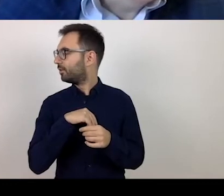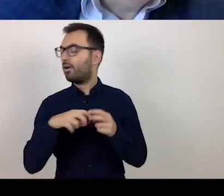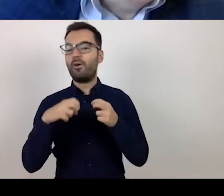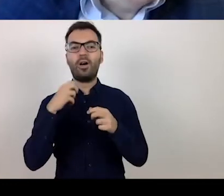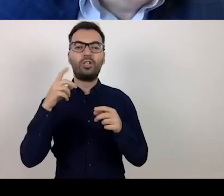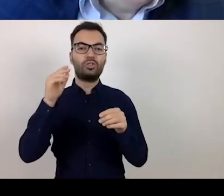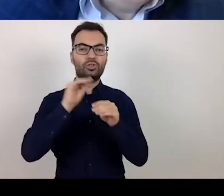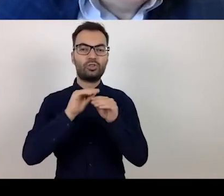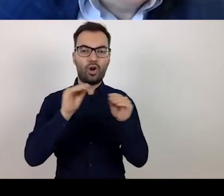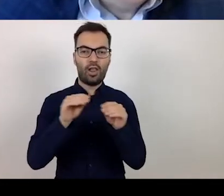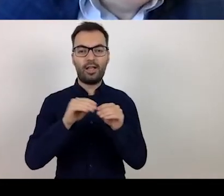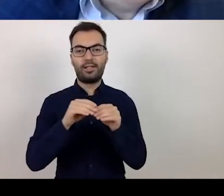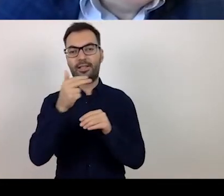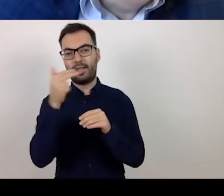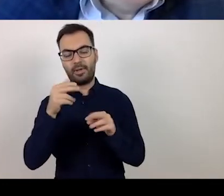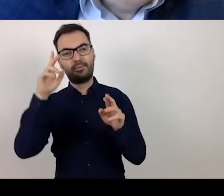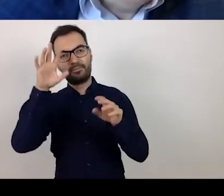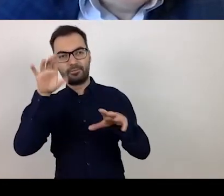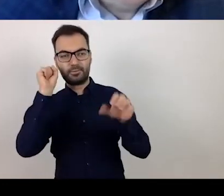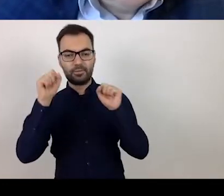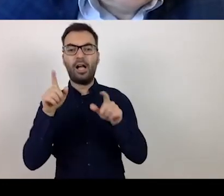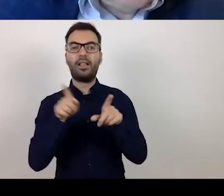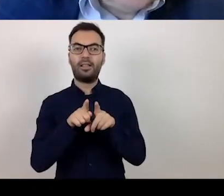but also get involved in its contents.